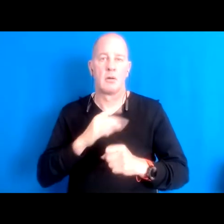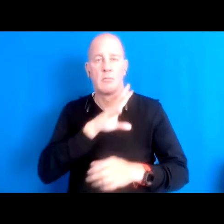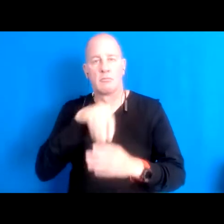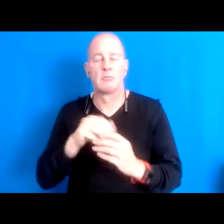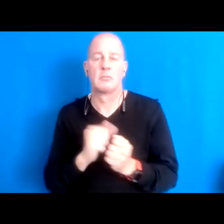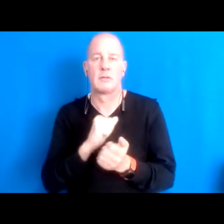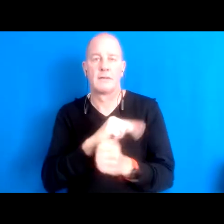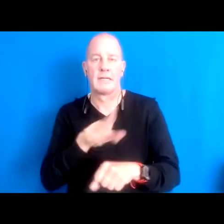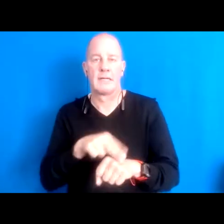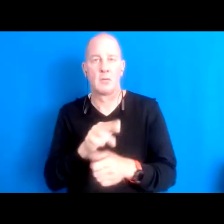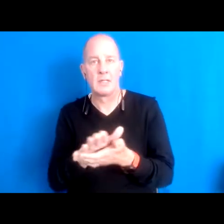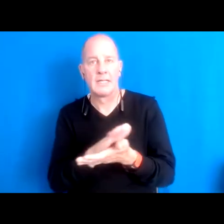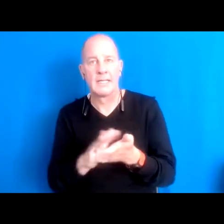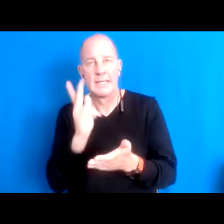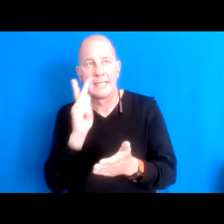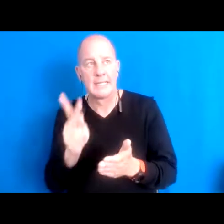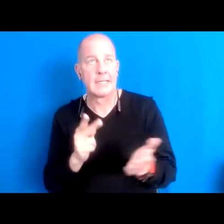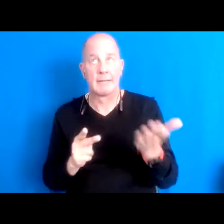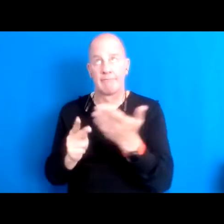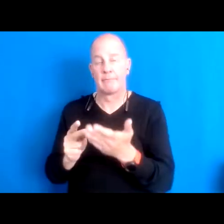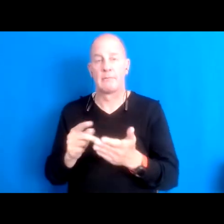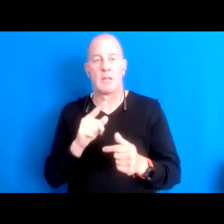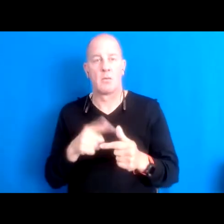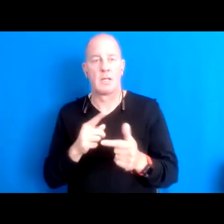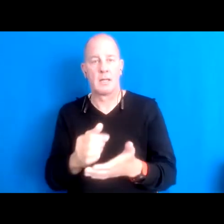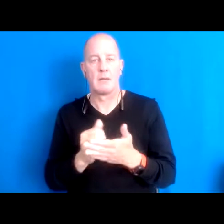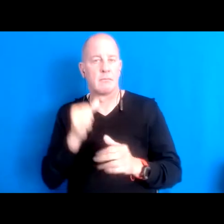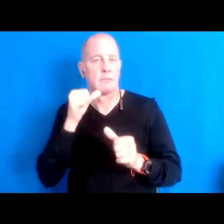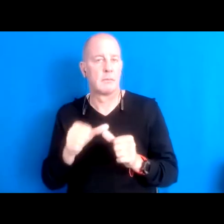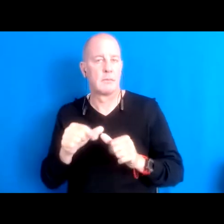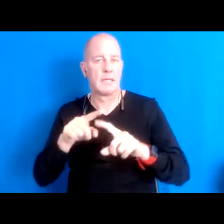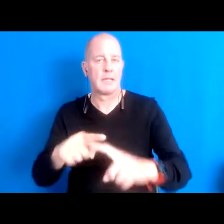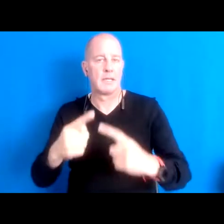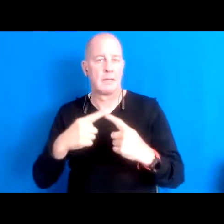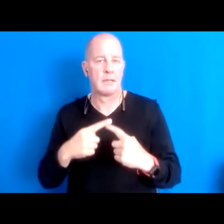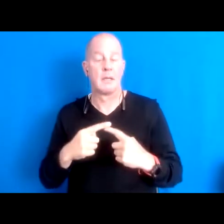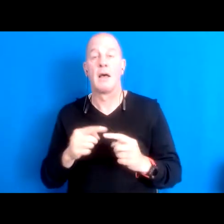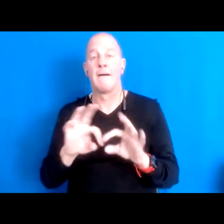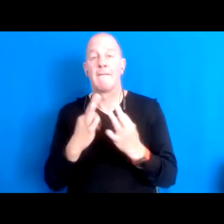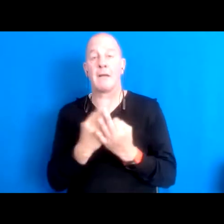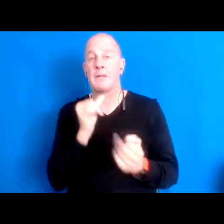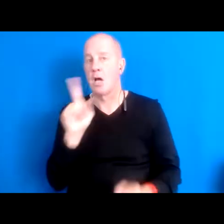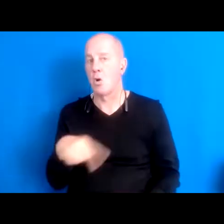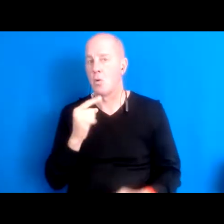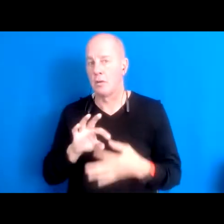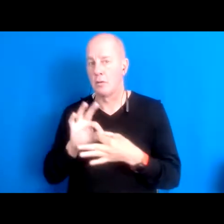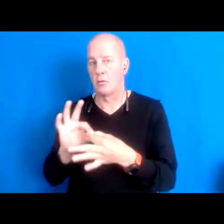bring back a sense of inter dependency and remind you that family is more than just the human camera and maybe it's your relationship with.